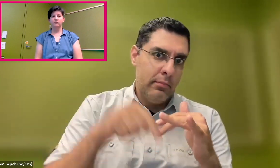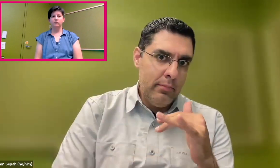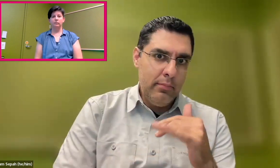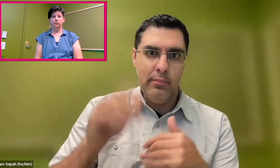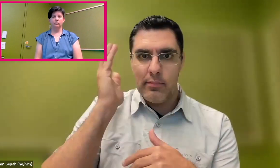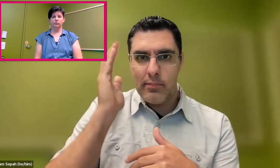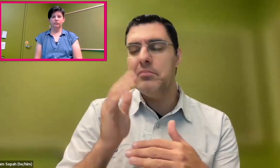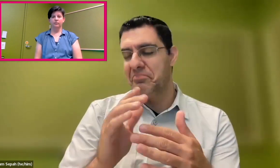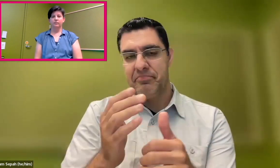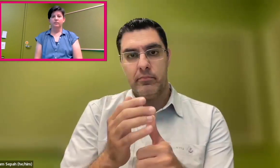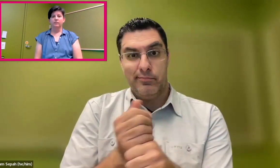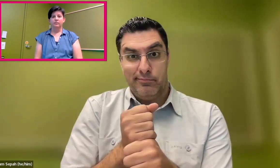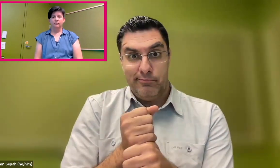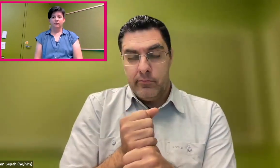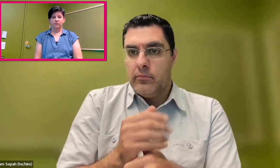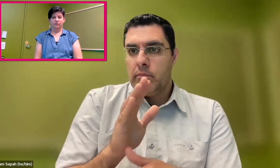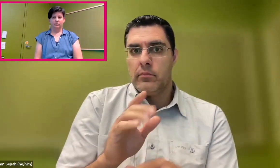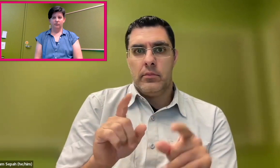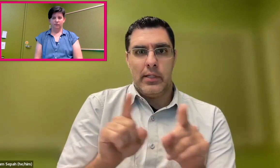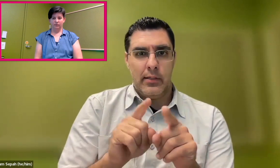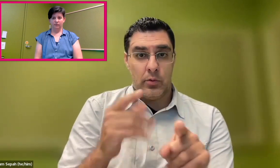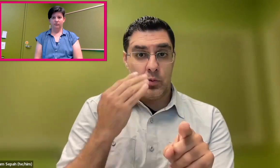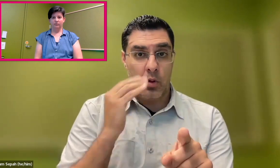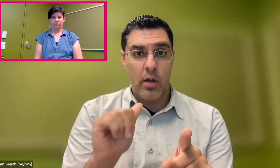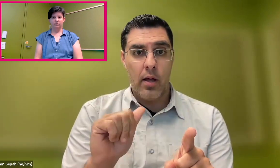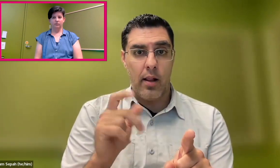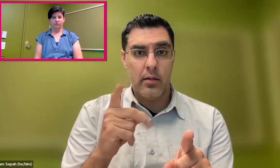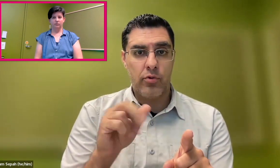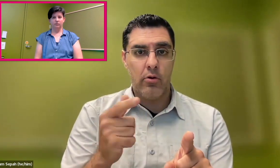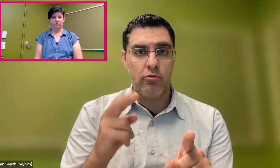I don't want to get too much into the weeds, but I'll just talk on that briefly.